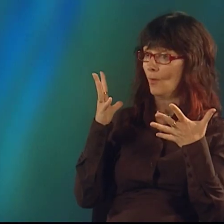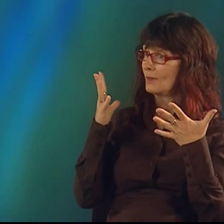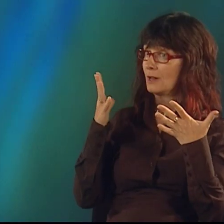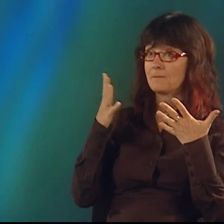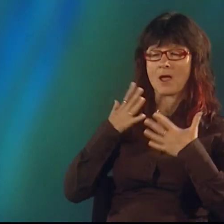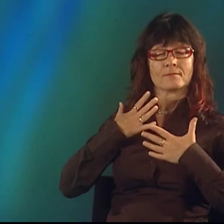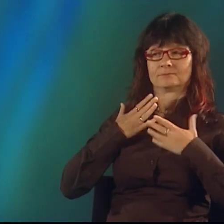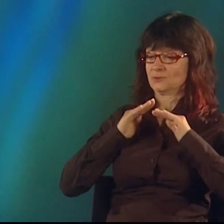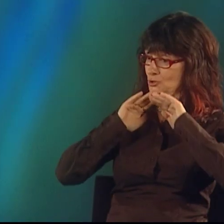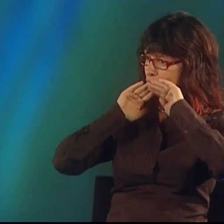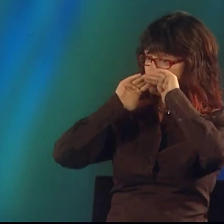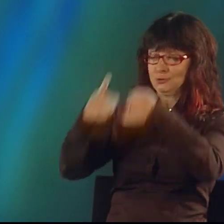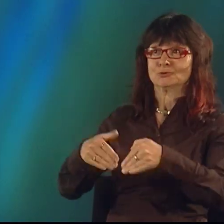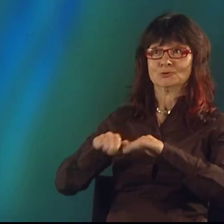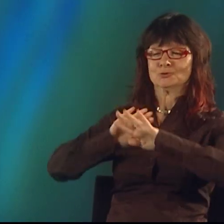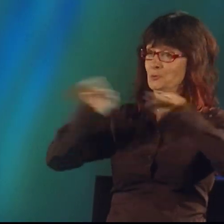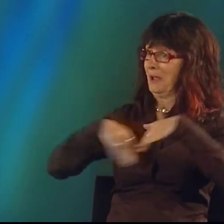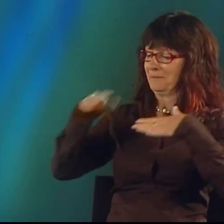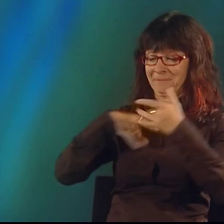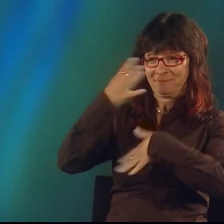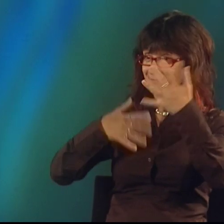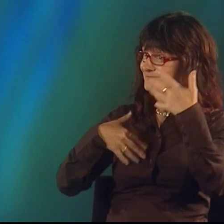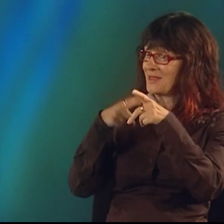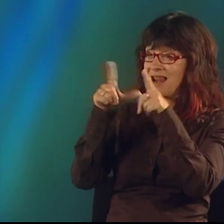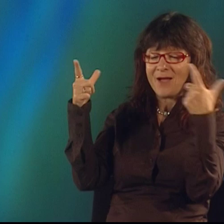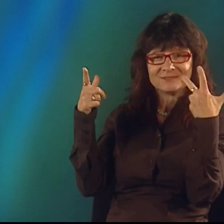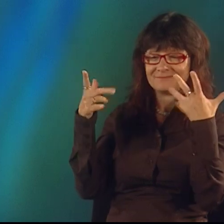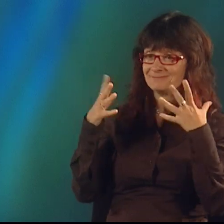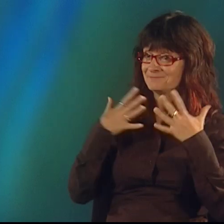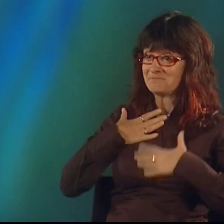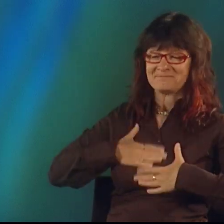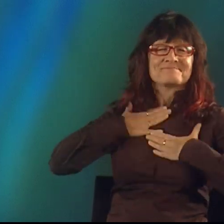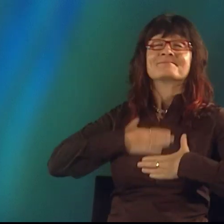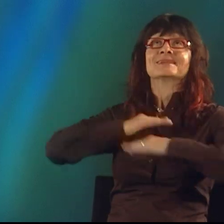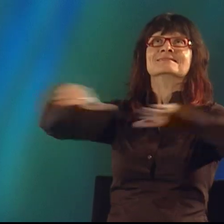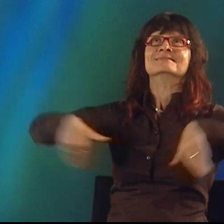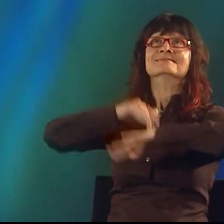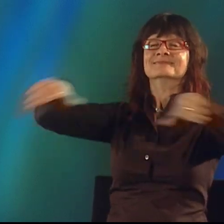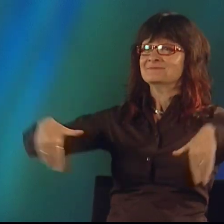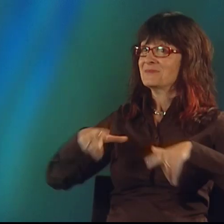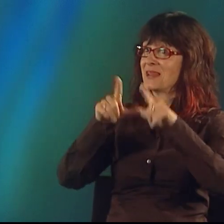It was a signing environment, and I was just swimming in a sea of language -